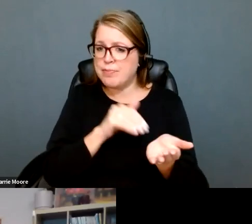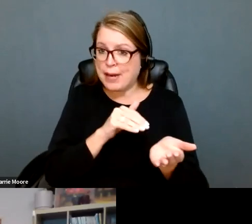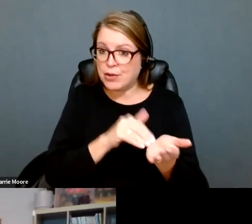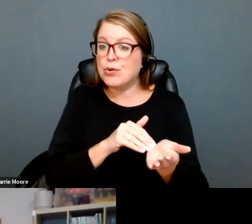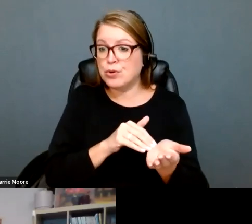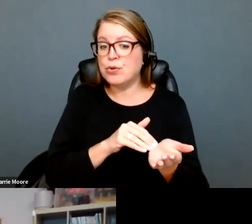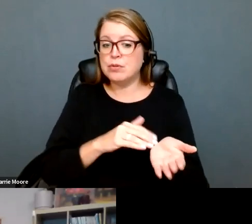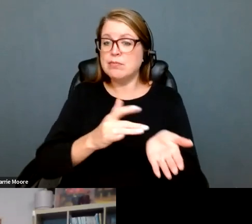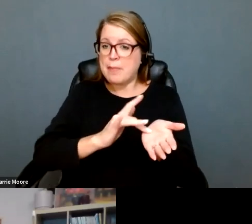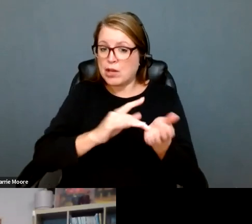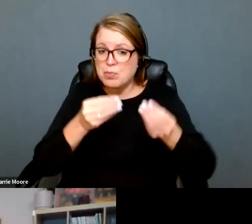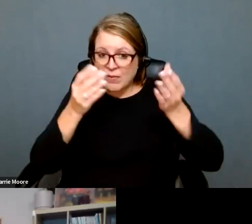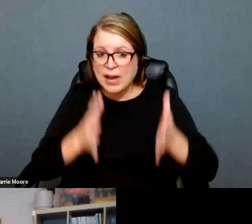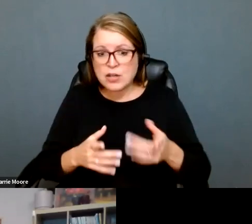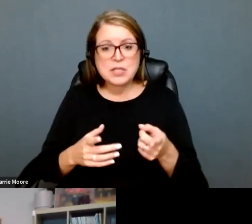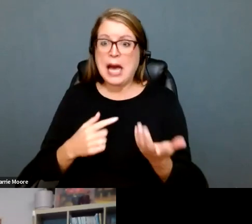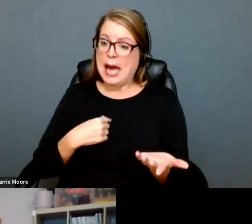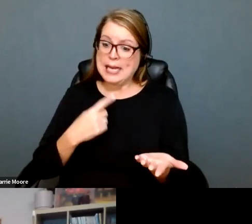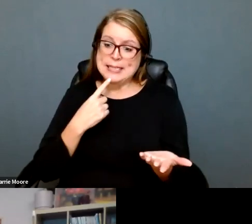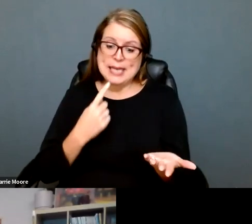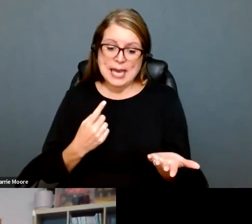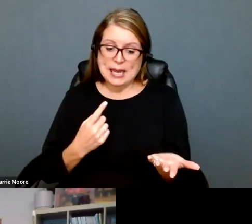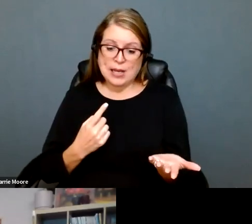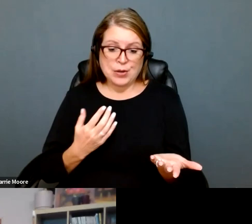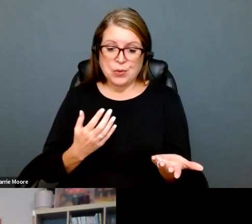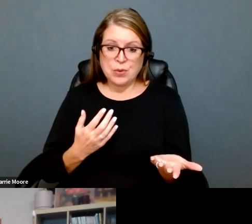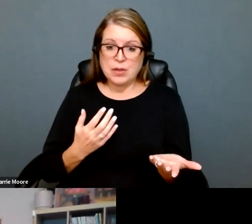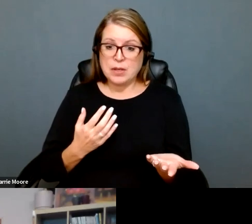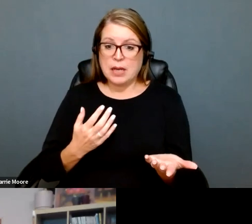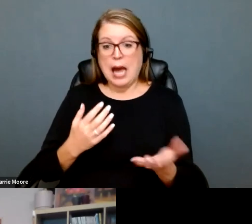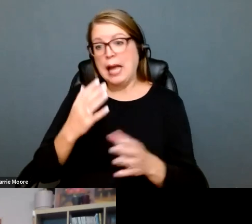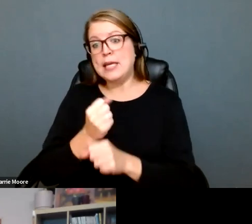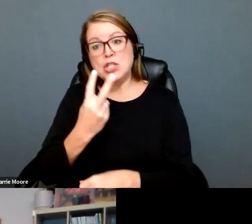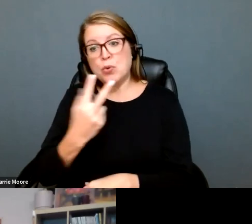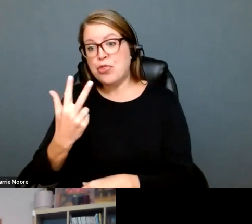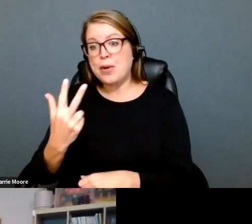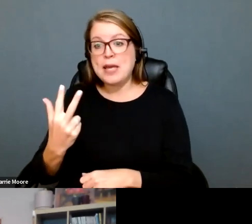what can I say? What can I do? I have a license in Oregon and in Idaho, so probably get two or three calls a